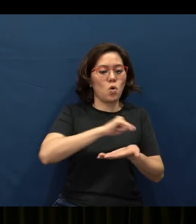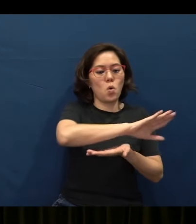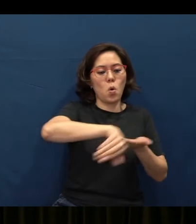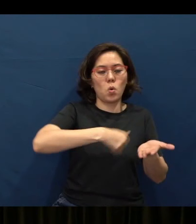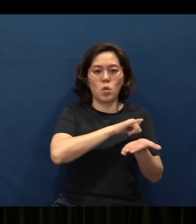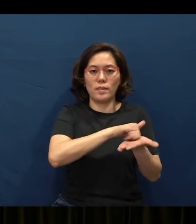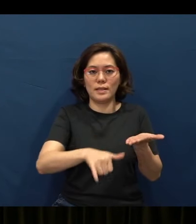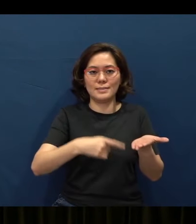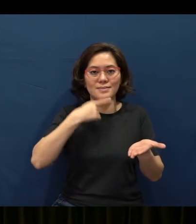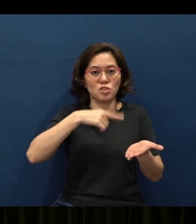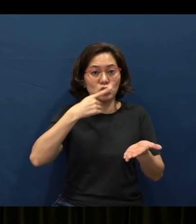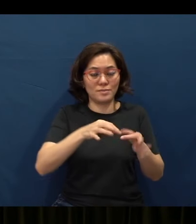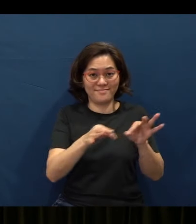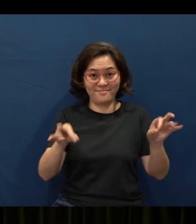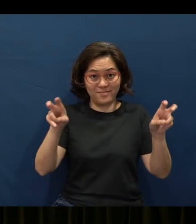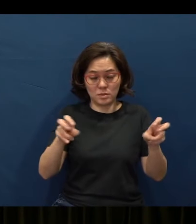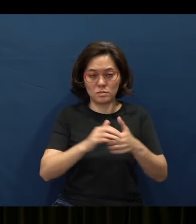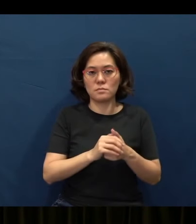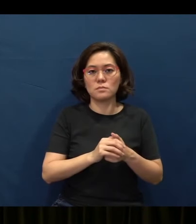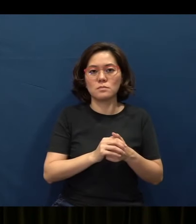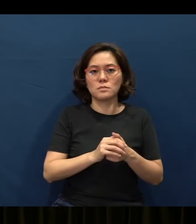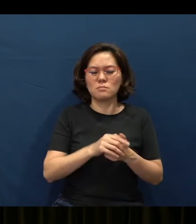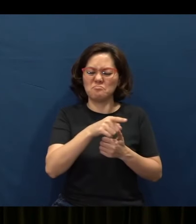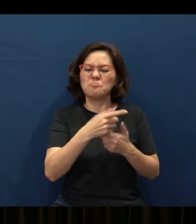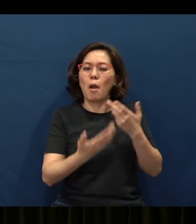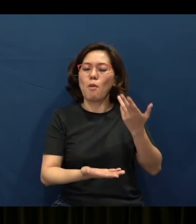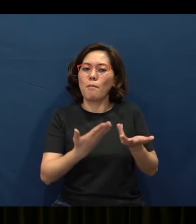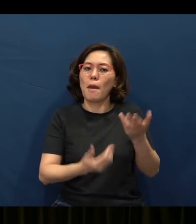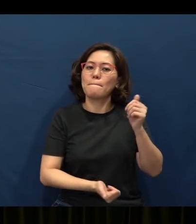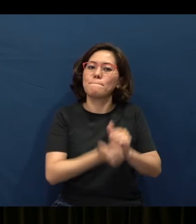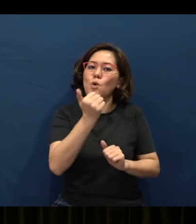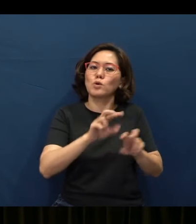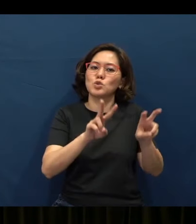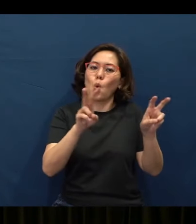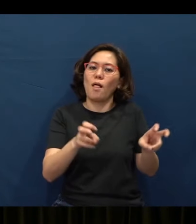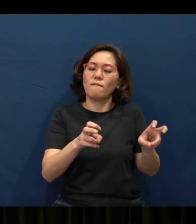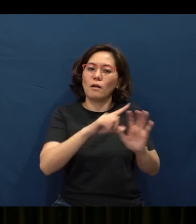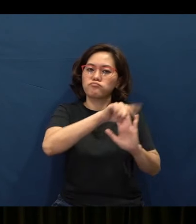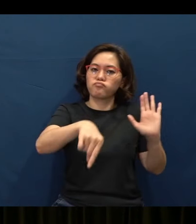Now, he's possibly the most qualified person to be this author, because we know that he